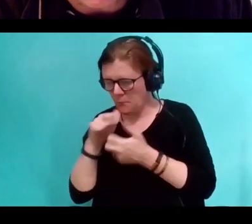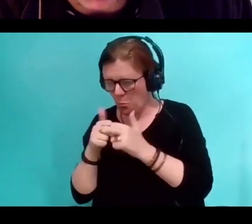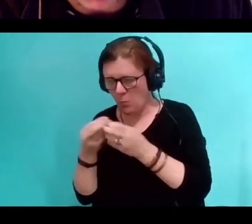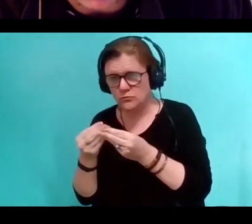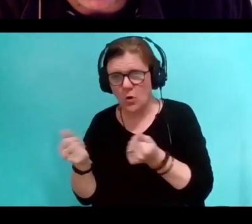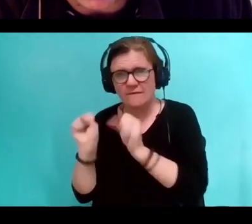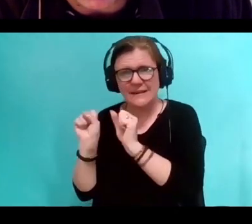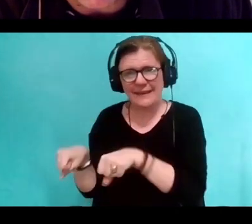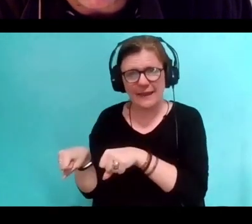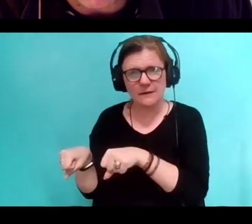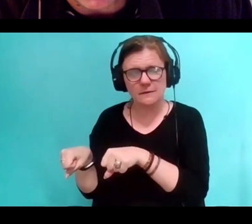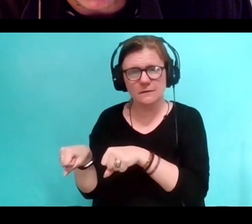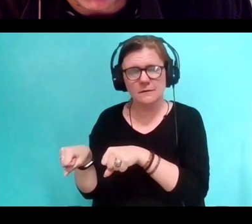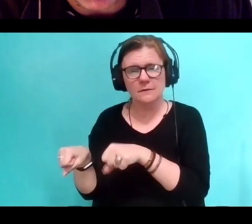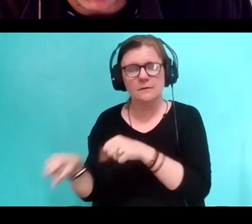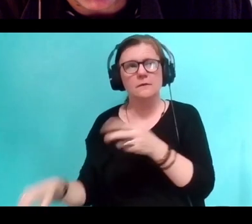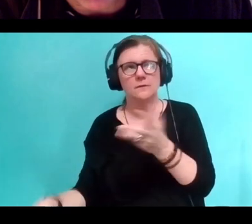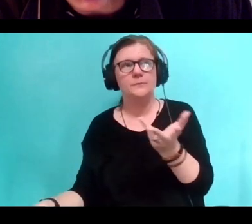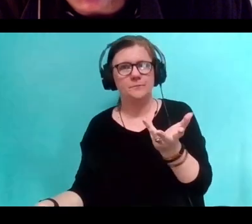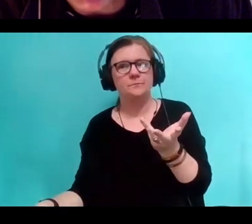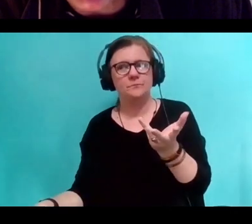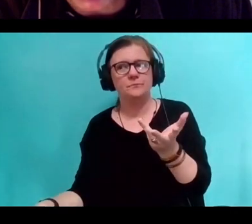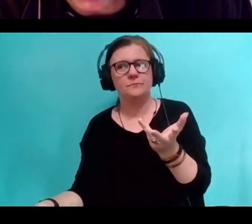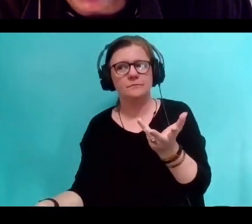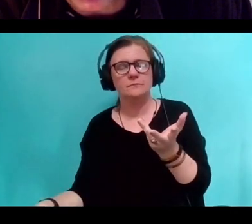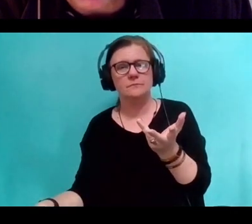I think surely the imagination is at work.